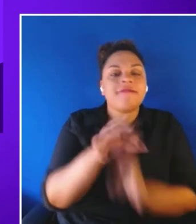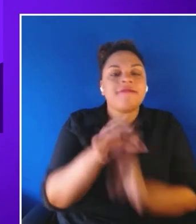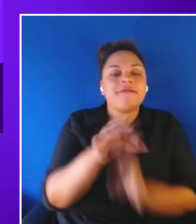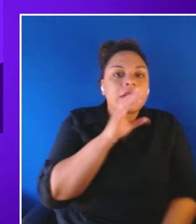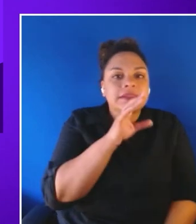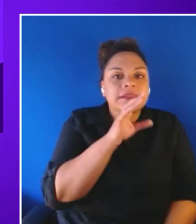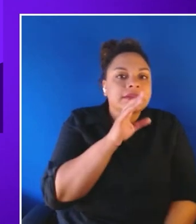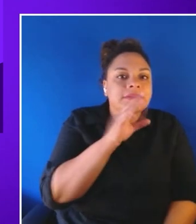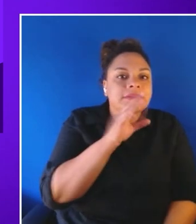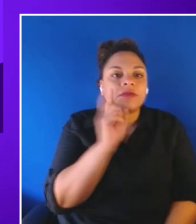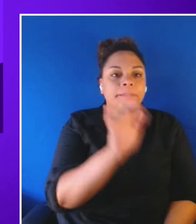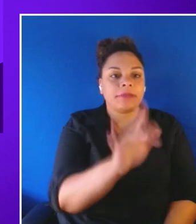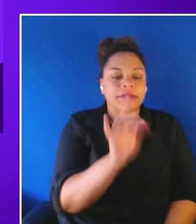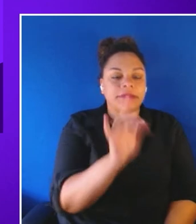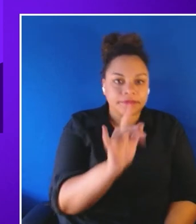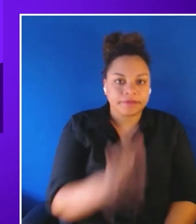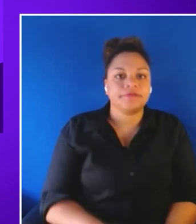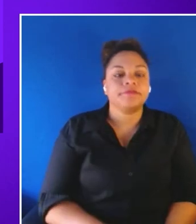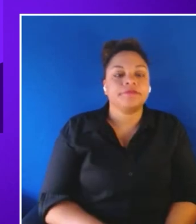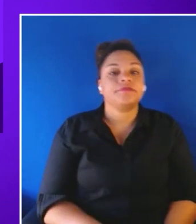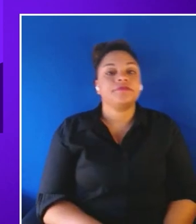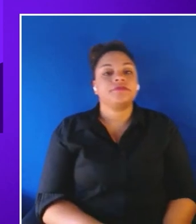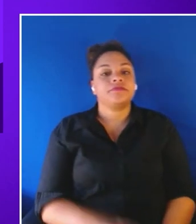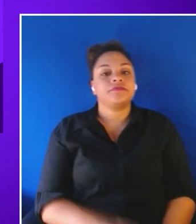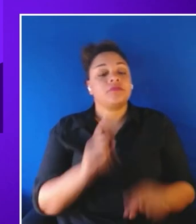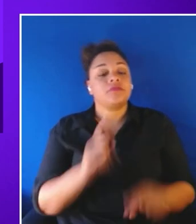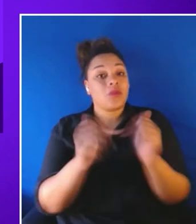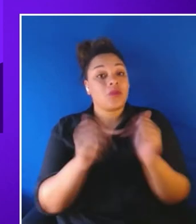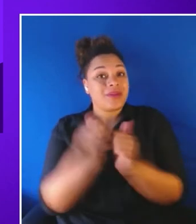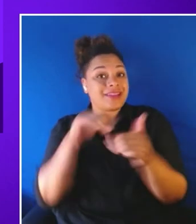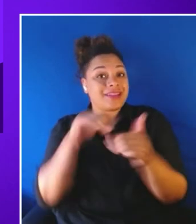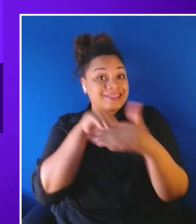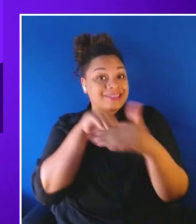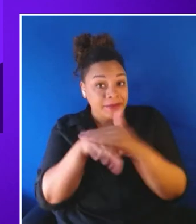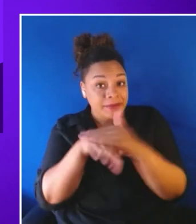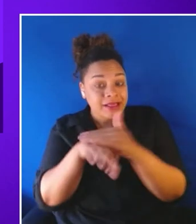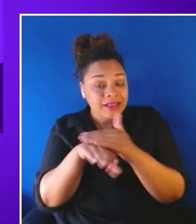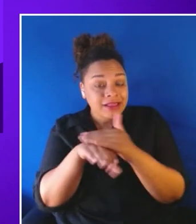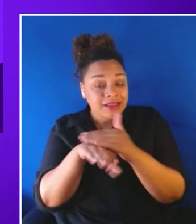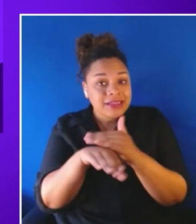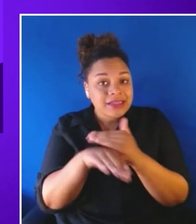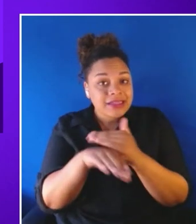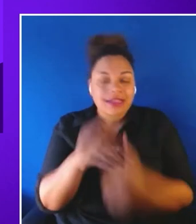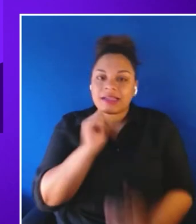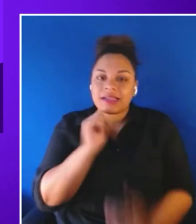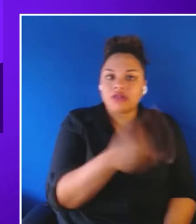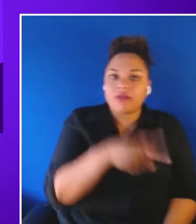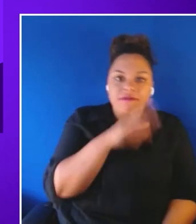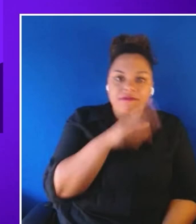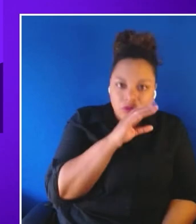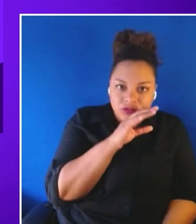but the accessibility feature incorporates that now they have the option to additionally to voice